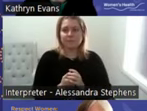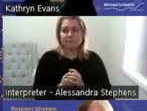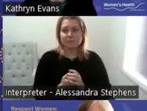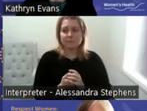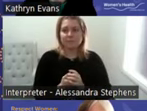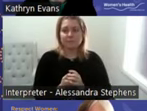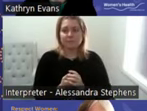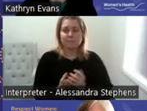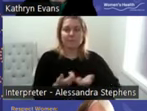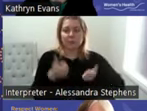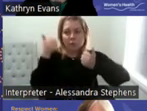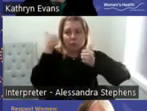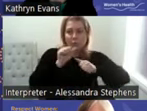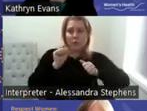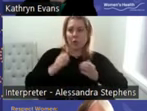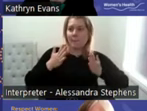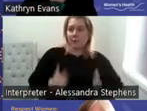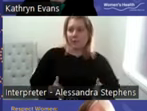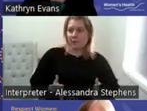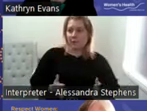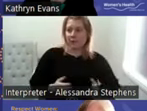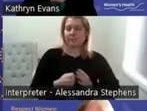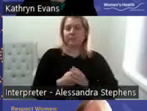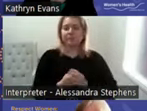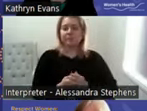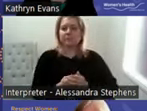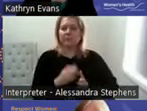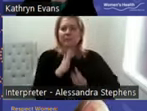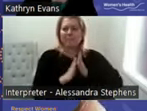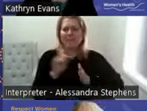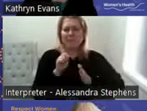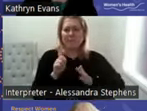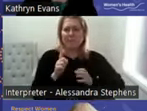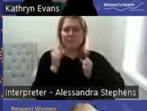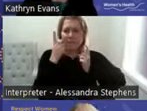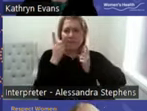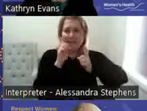Knowing your body, knowing your body includes an understanding of reproductive health across